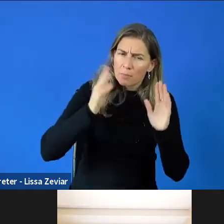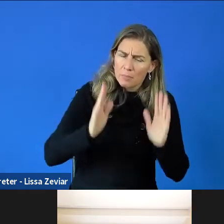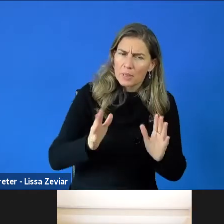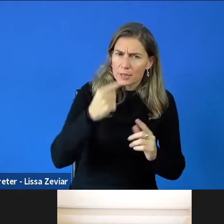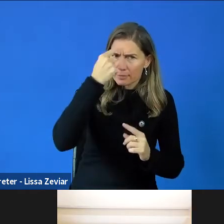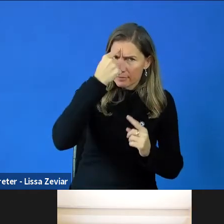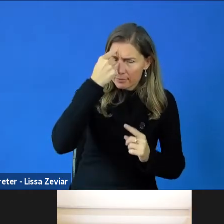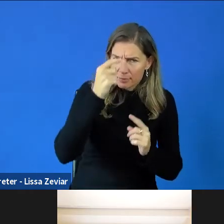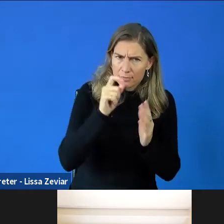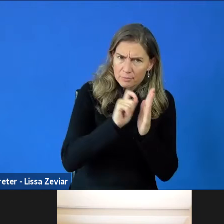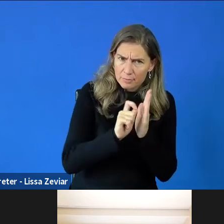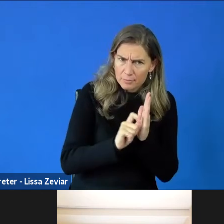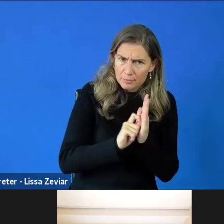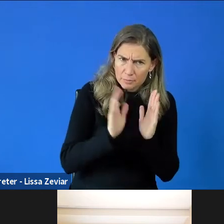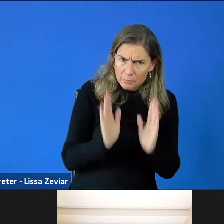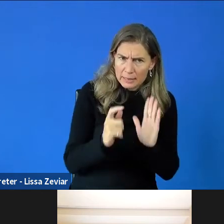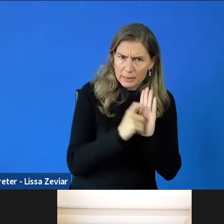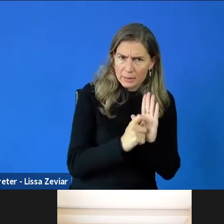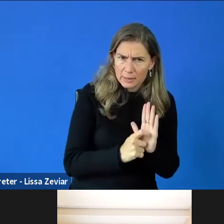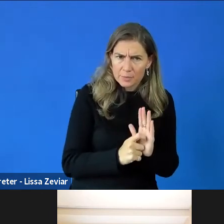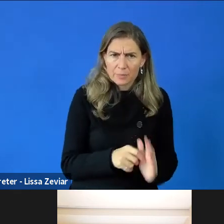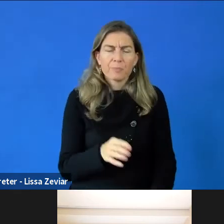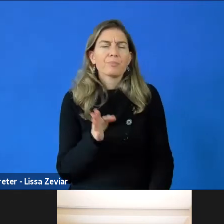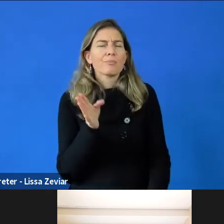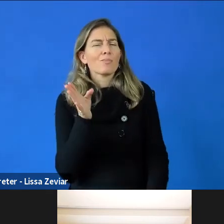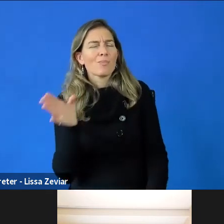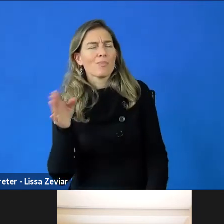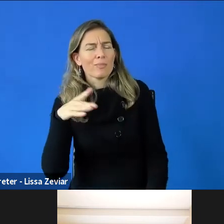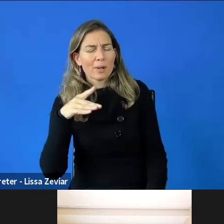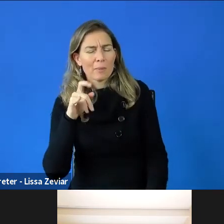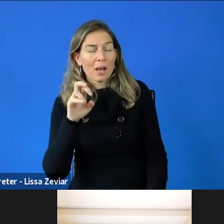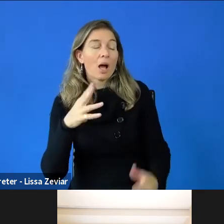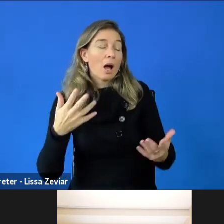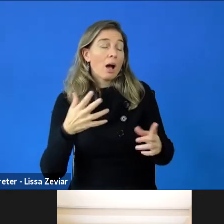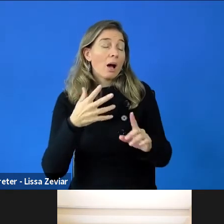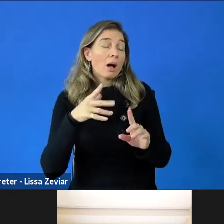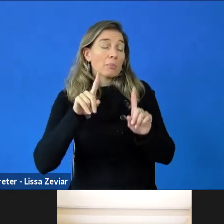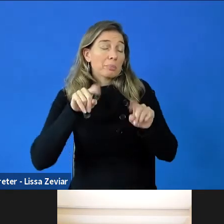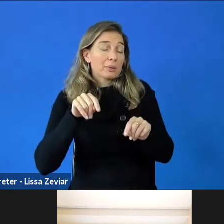It depends on the objective that you are going for. It doesn't matter.